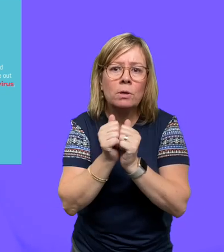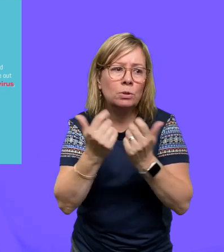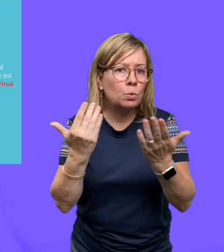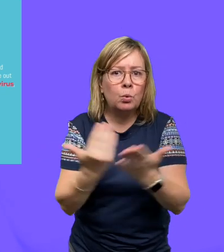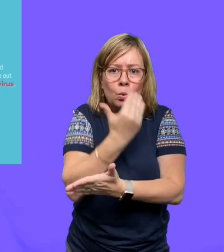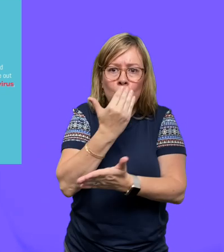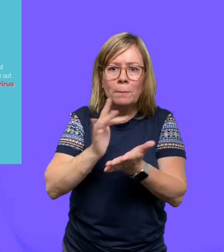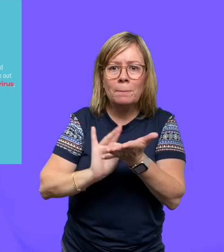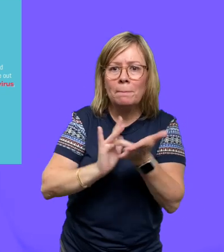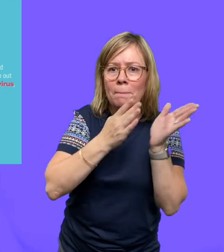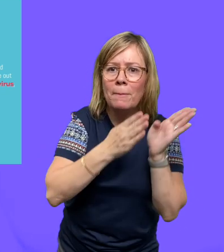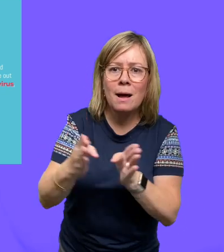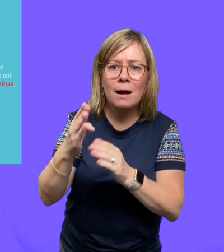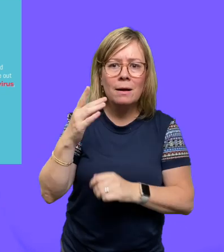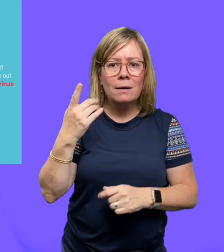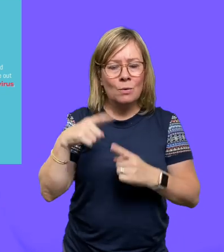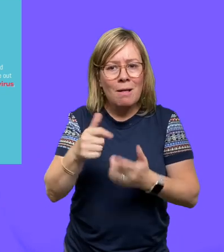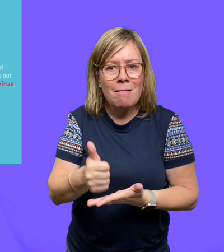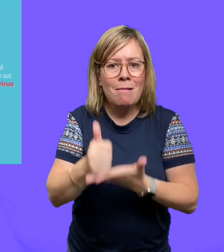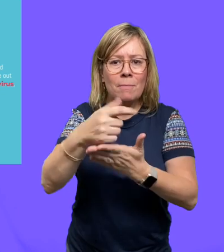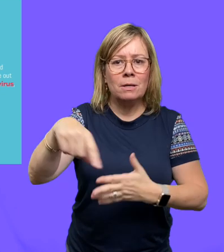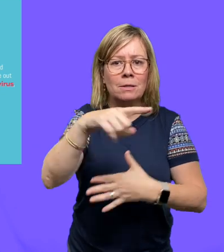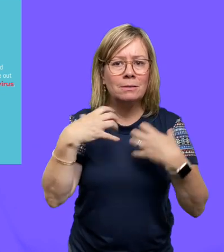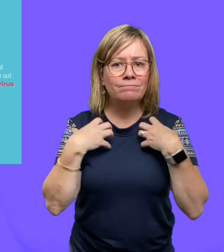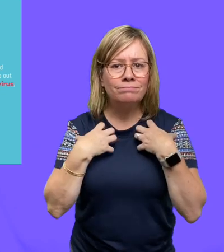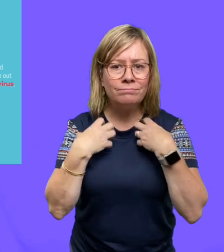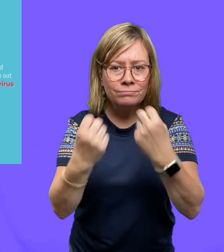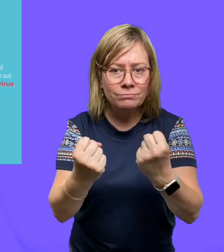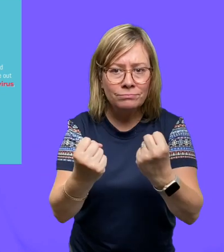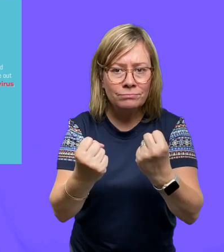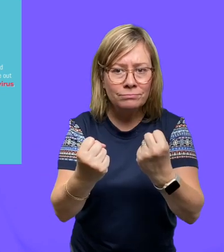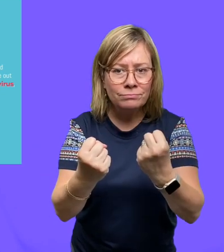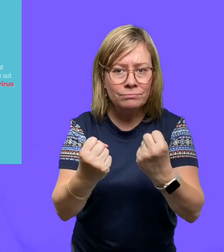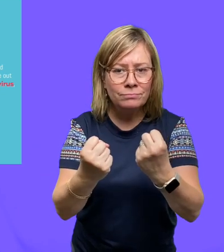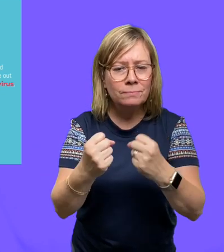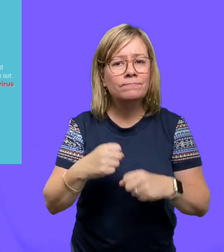with new treatment plans to help people recover.